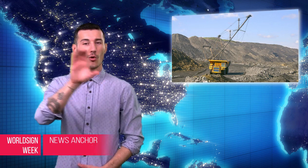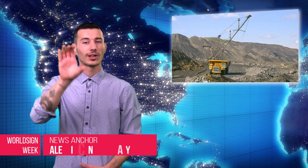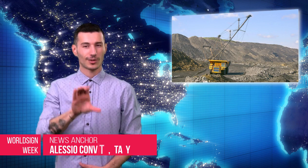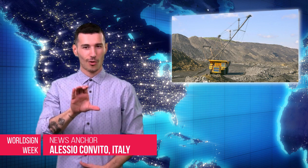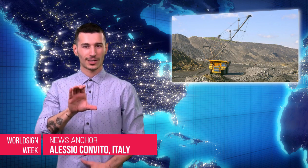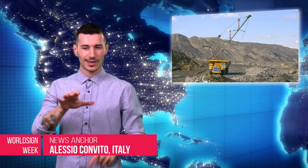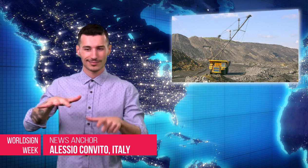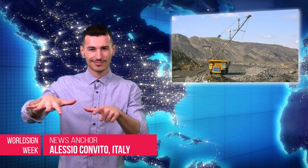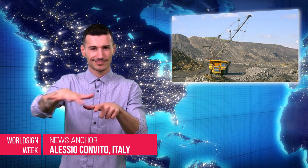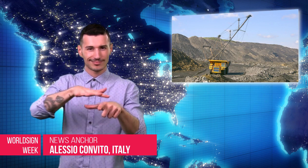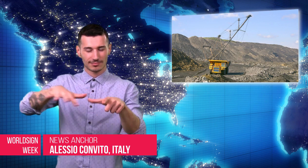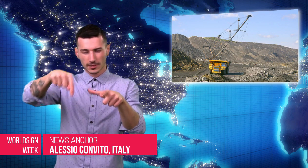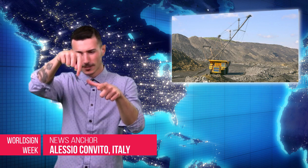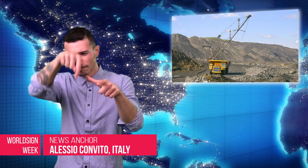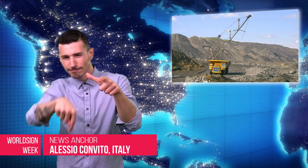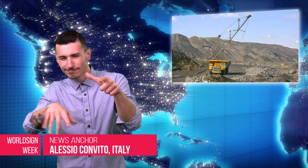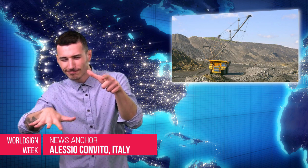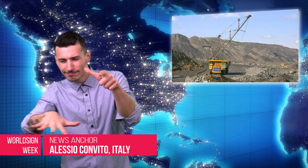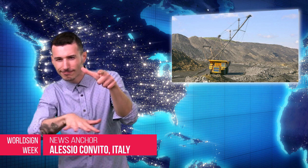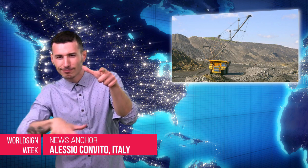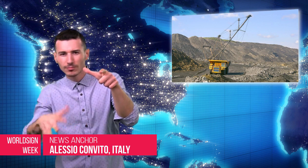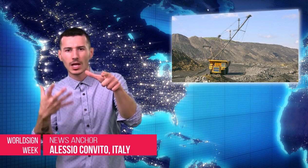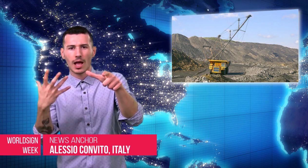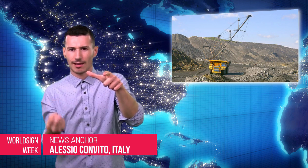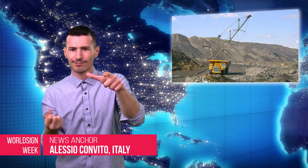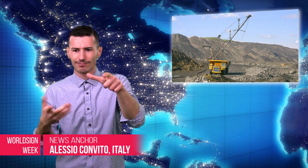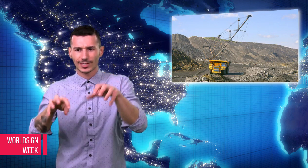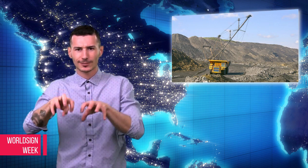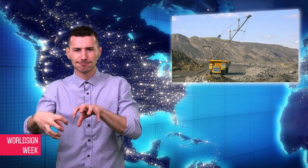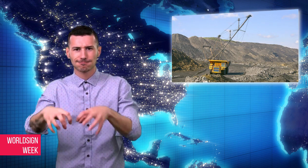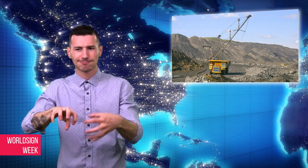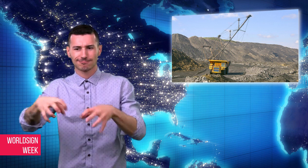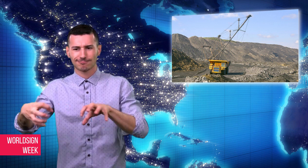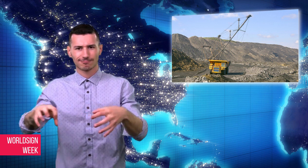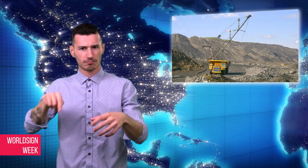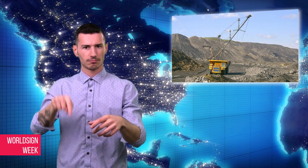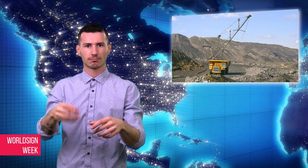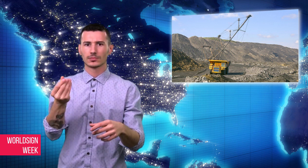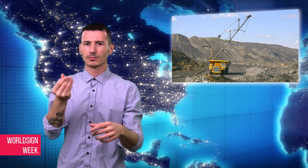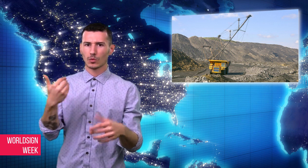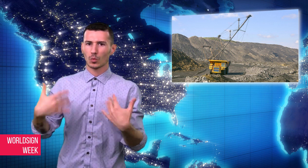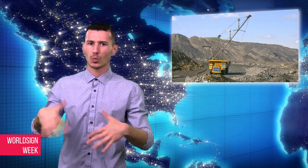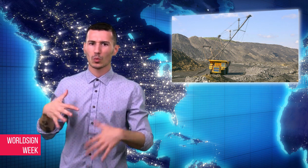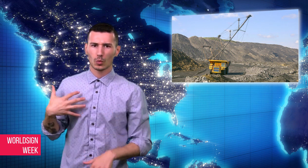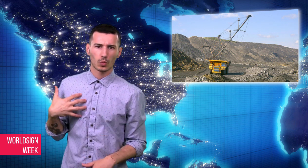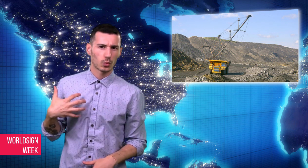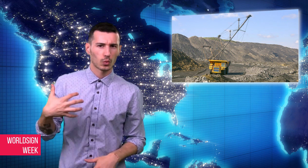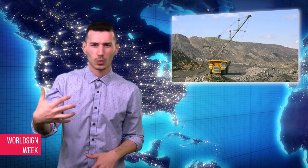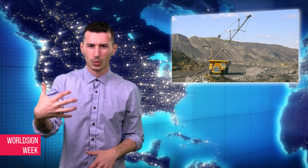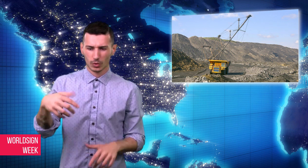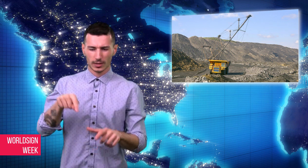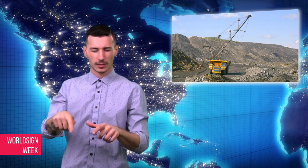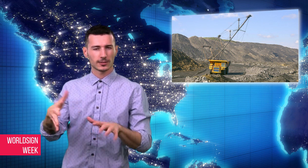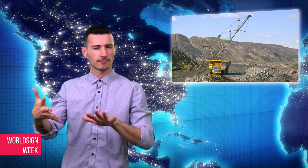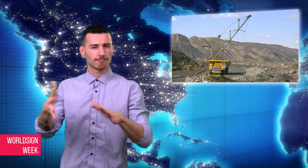Alessio: North Korea is sitting on vast untapped minerals - estimated to be